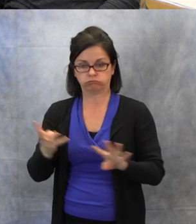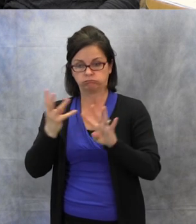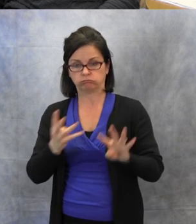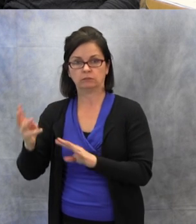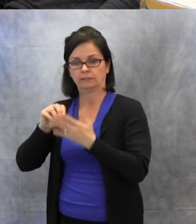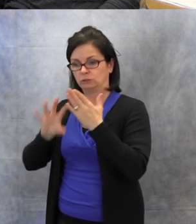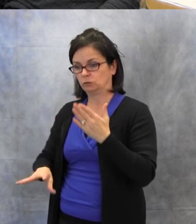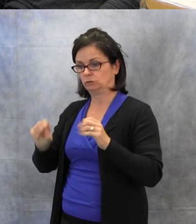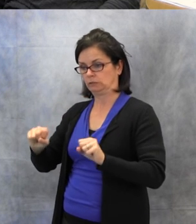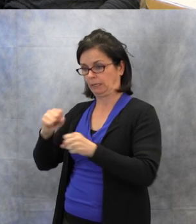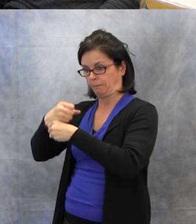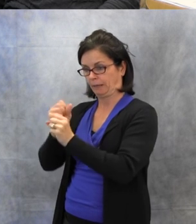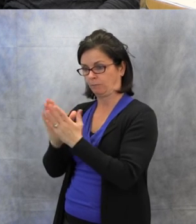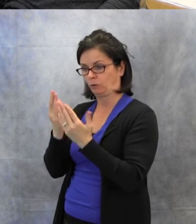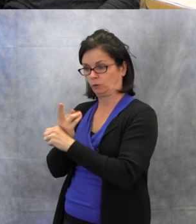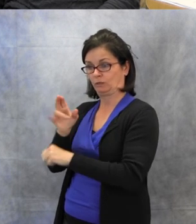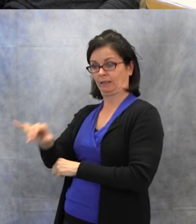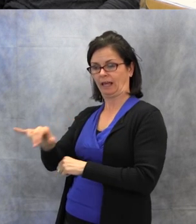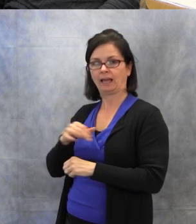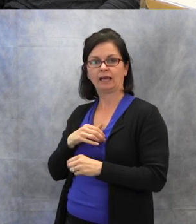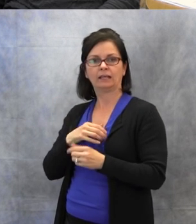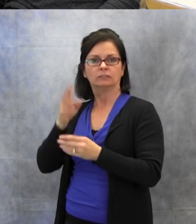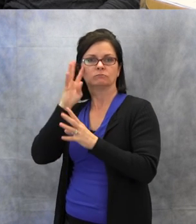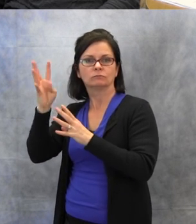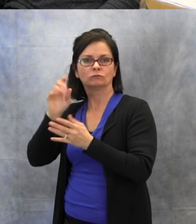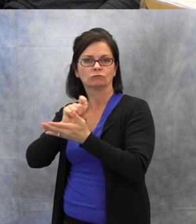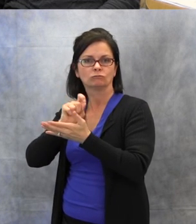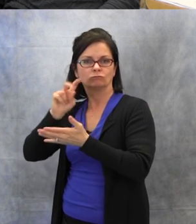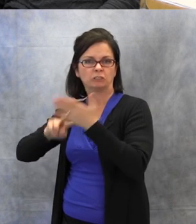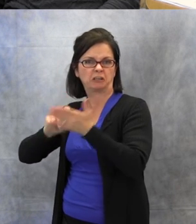Phrasal Verbs Machine and that's a great one,